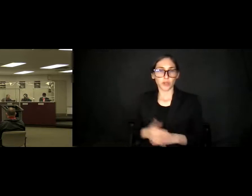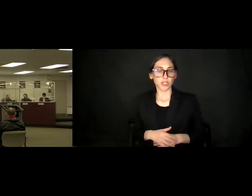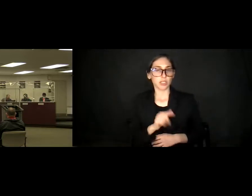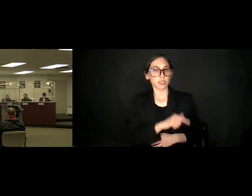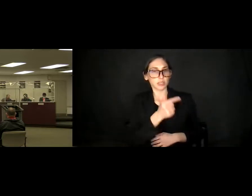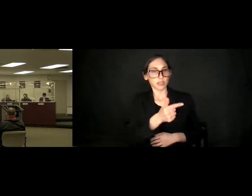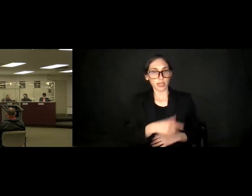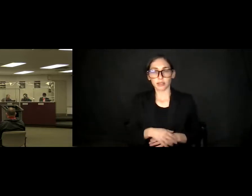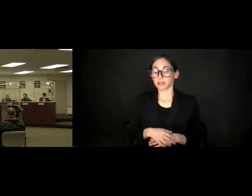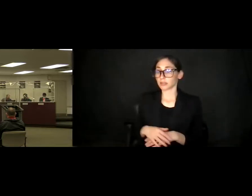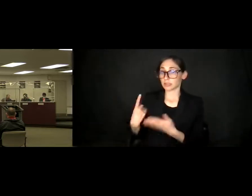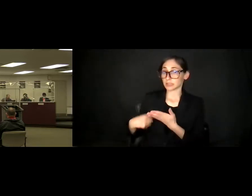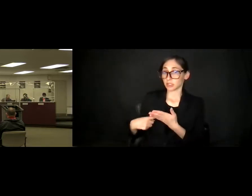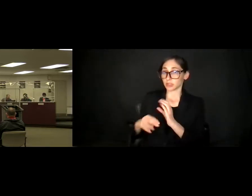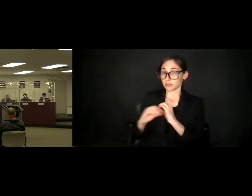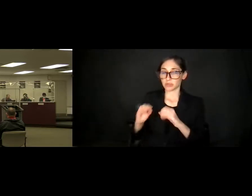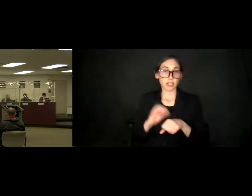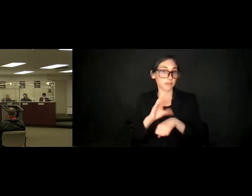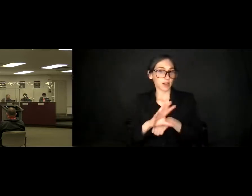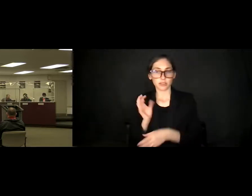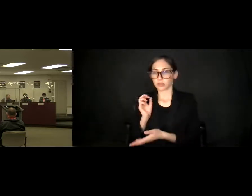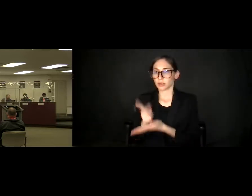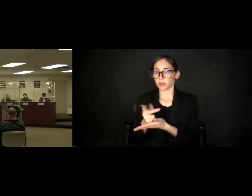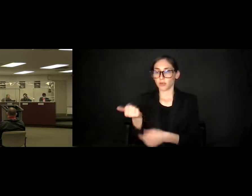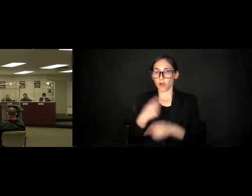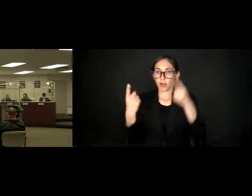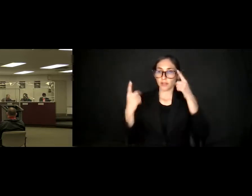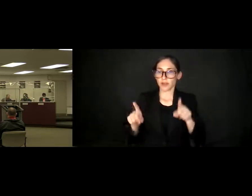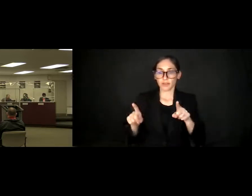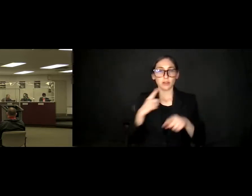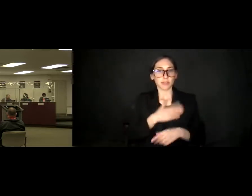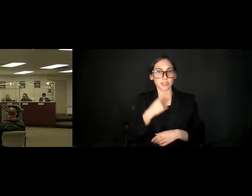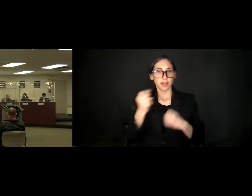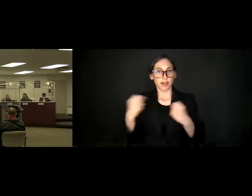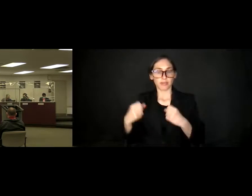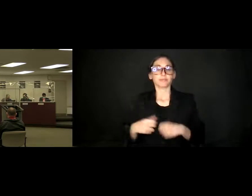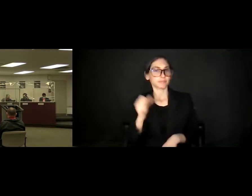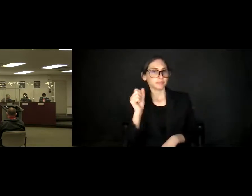Advice? Approved. All those in favor, please say aye. Aye. Oppose? Passes with